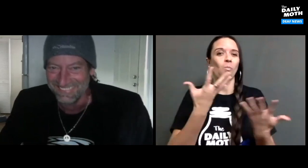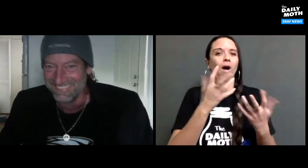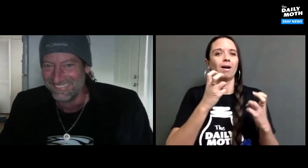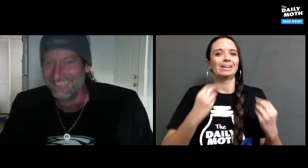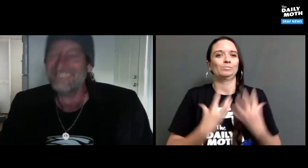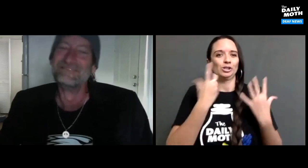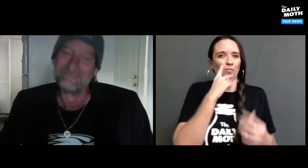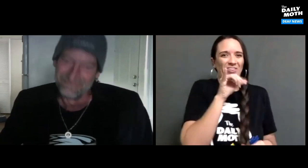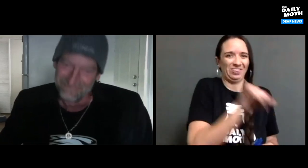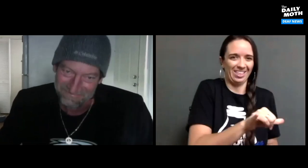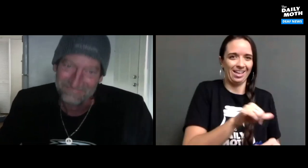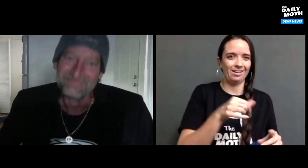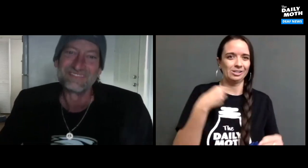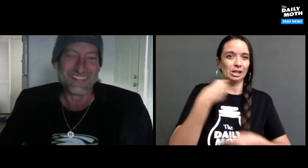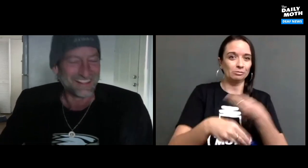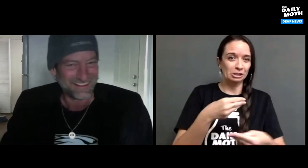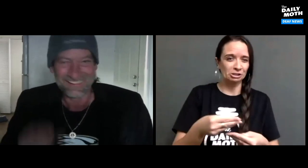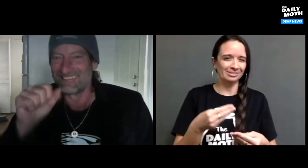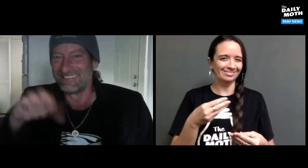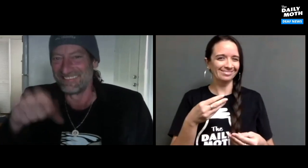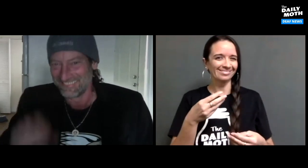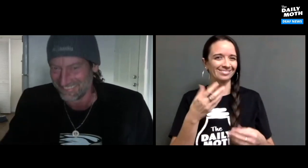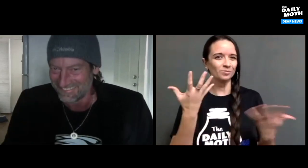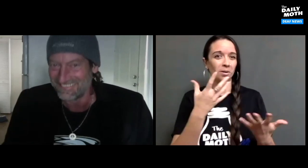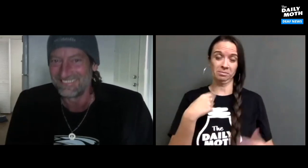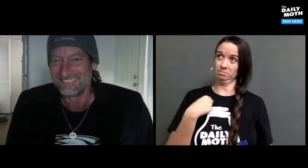We have to think about what is the "inspiration" for that specific generation.